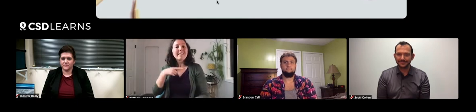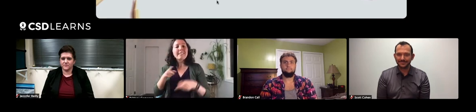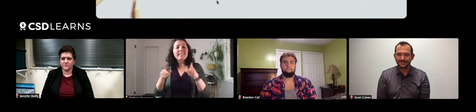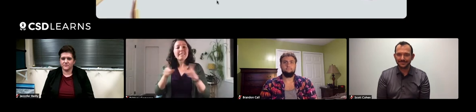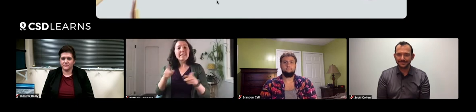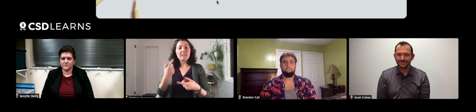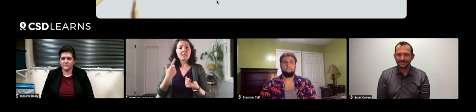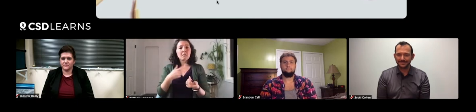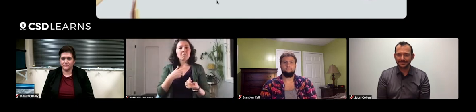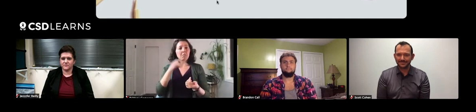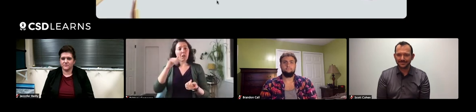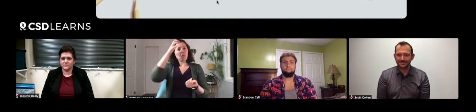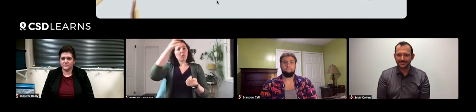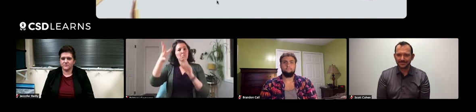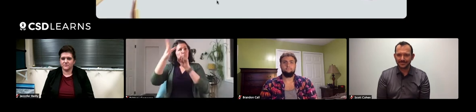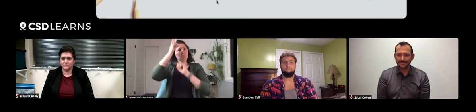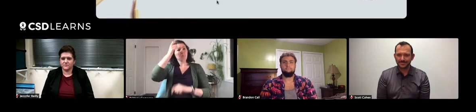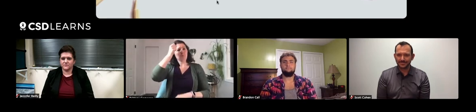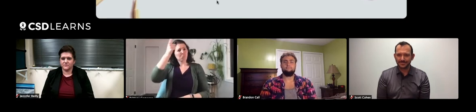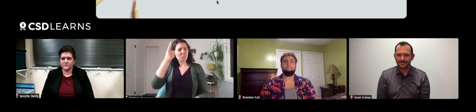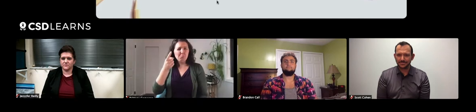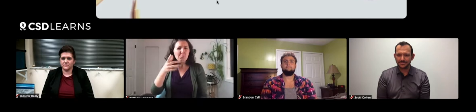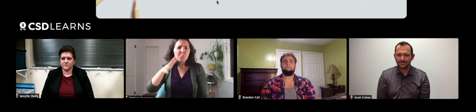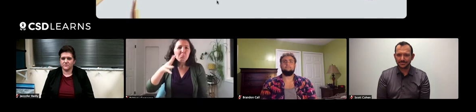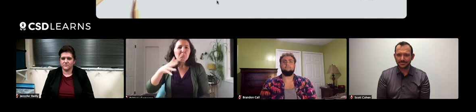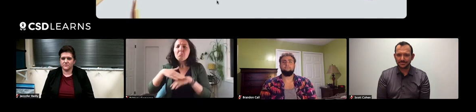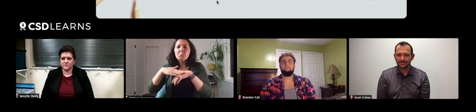and I never fully understood what that meant